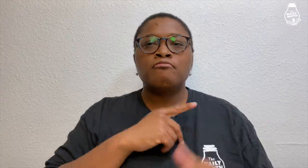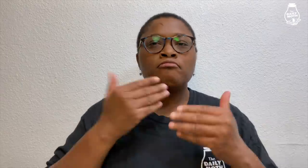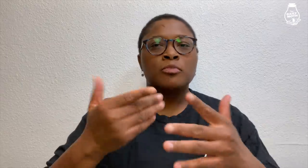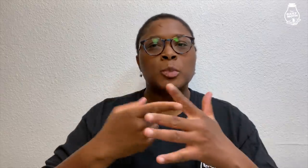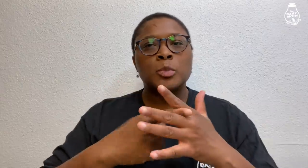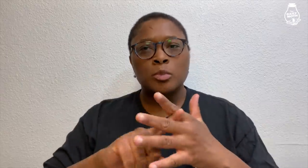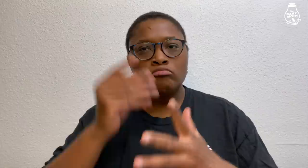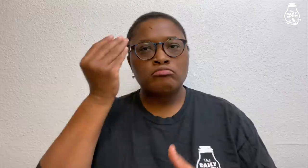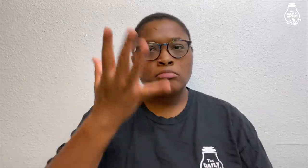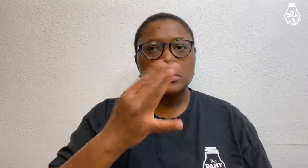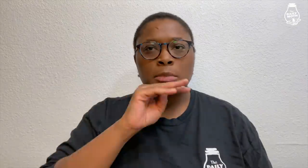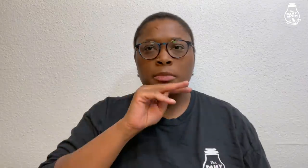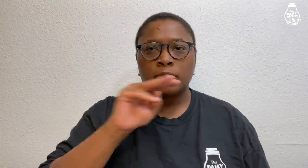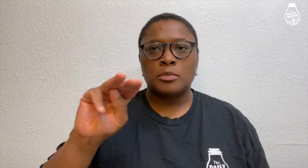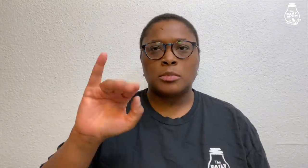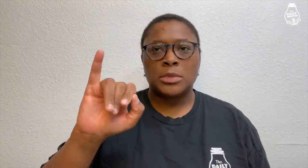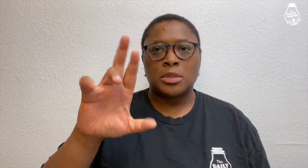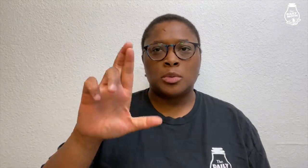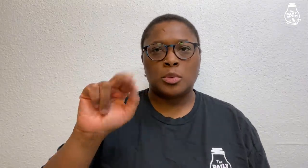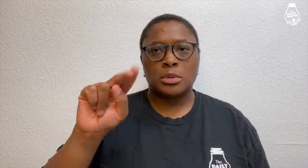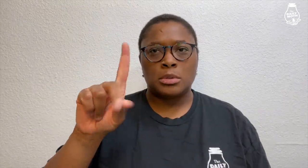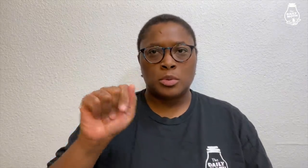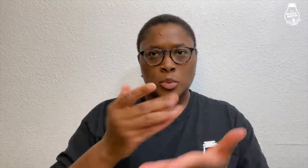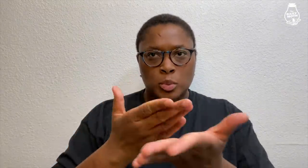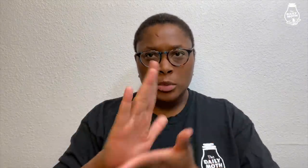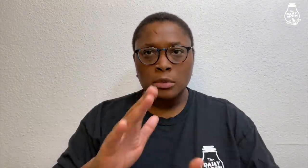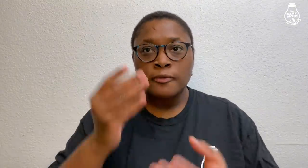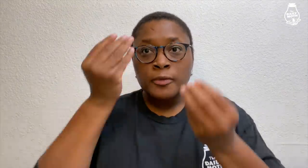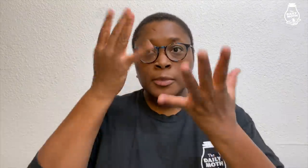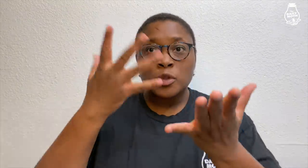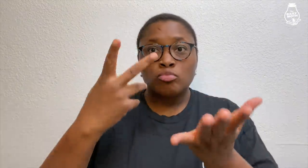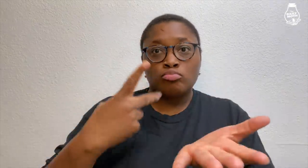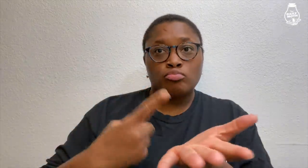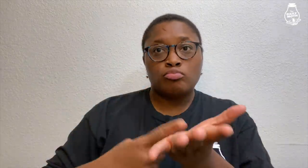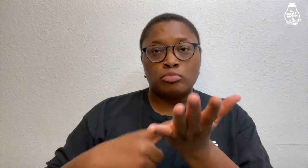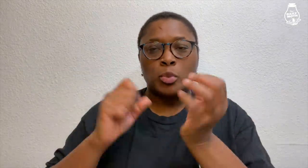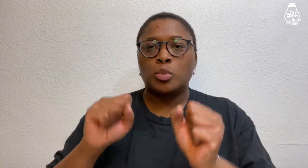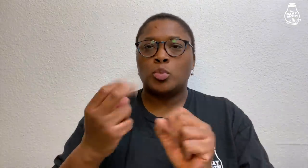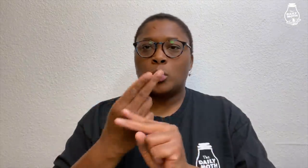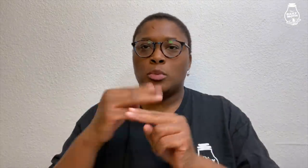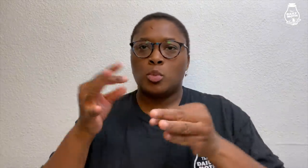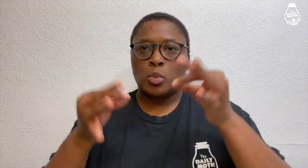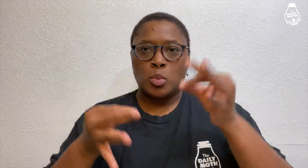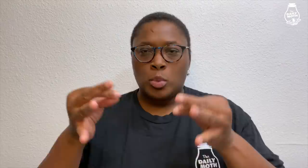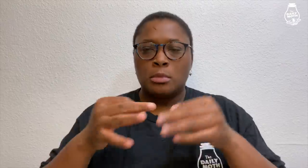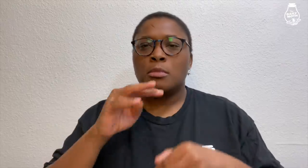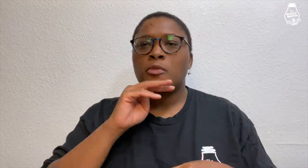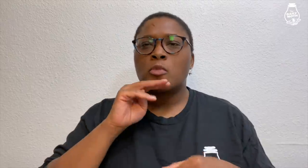The detective is telling Mavrick his Miranda rights. The information you share may be used in court.